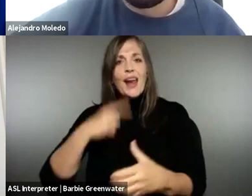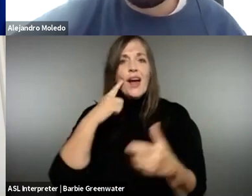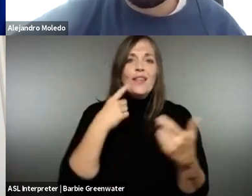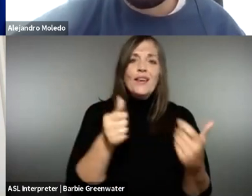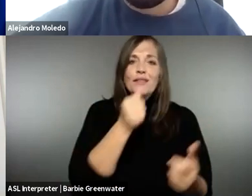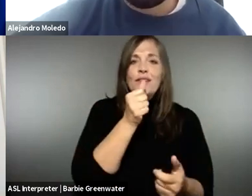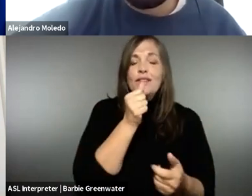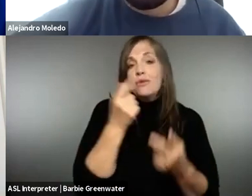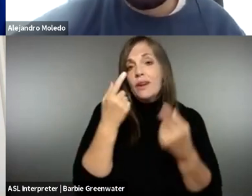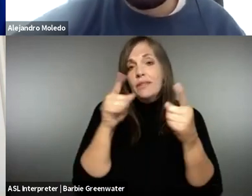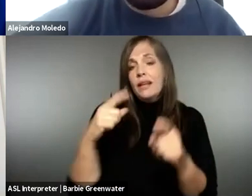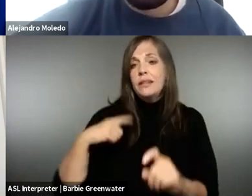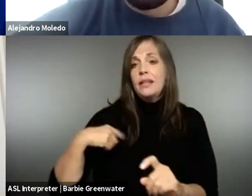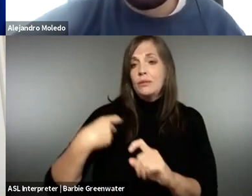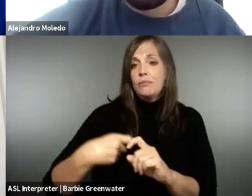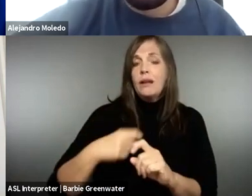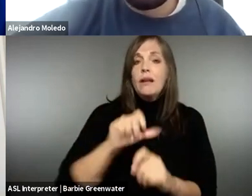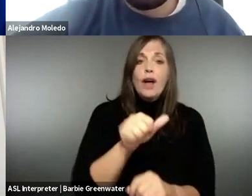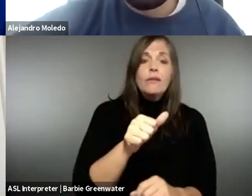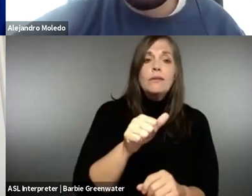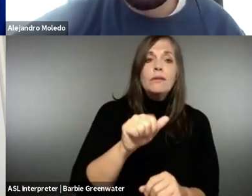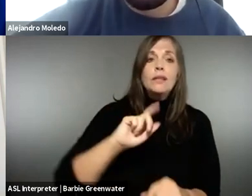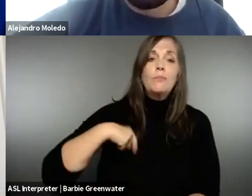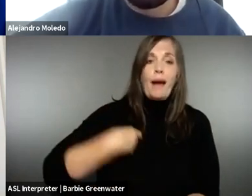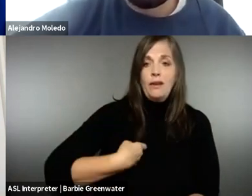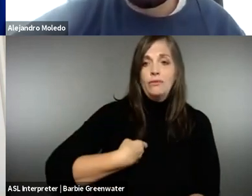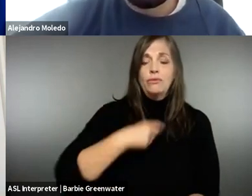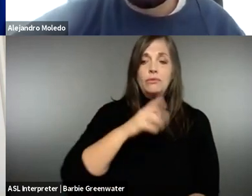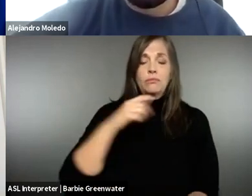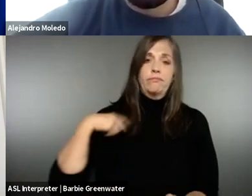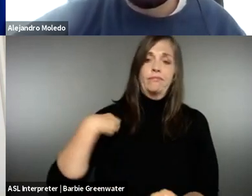public administration and universities. And I think the secret